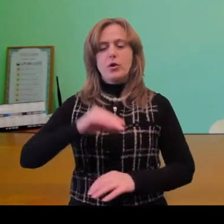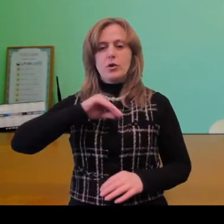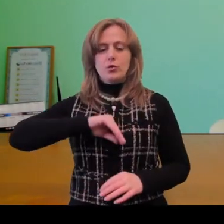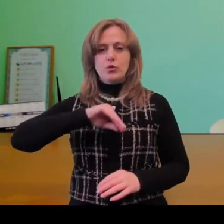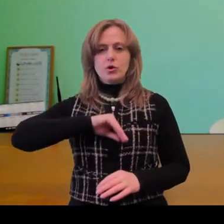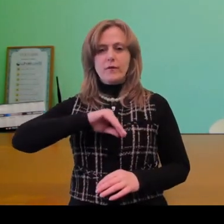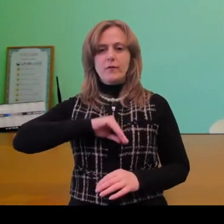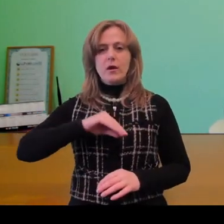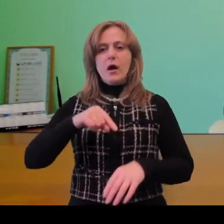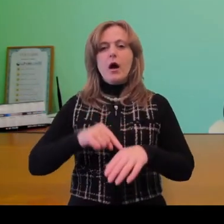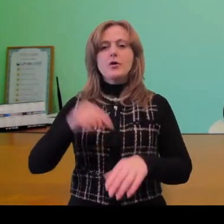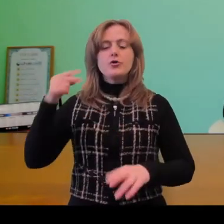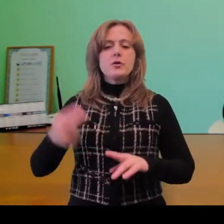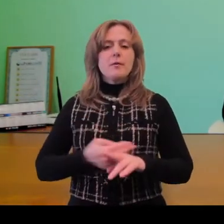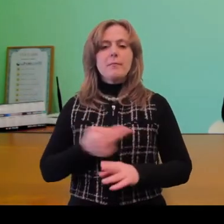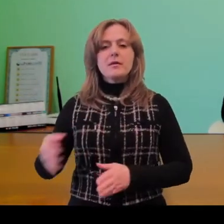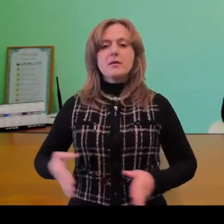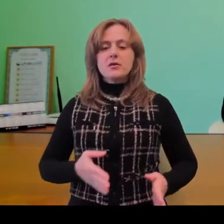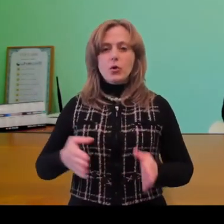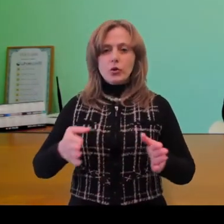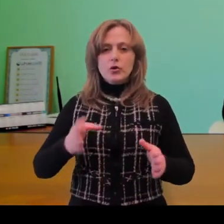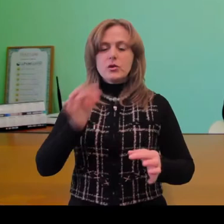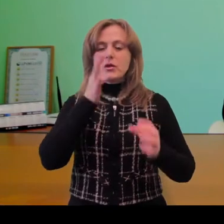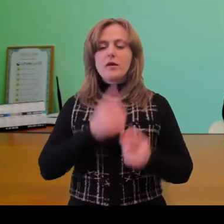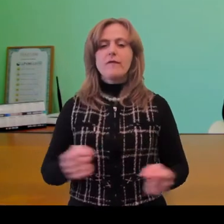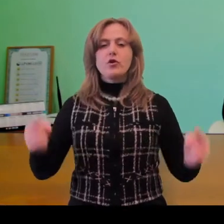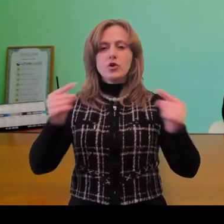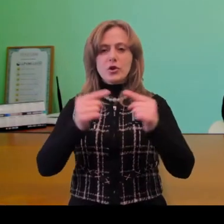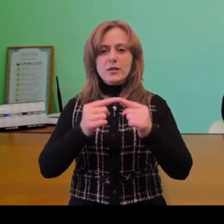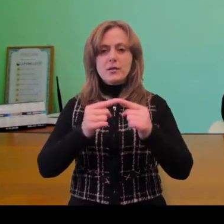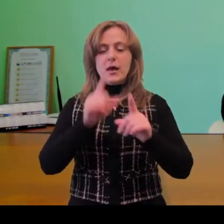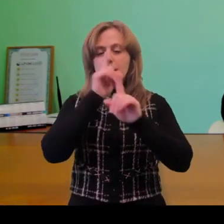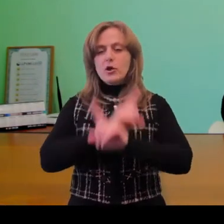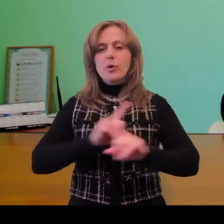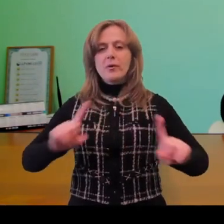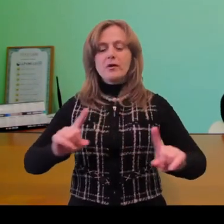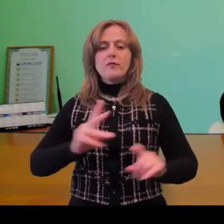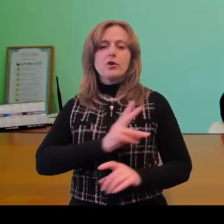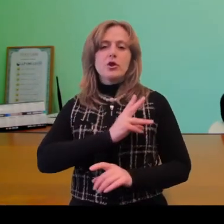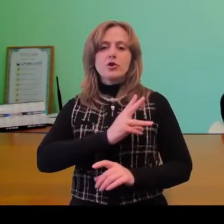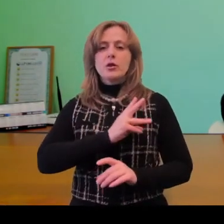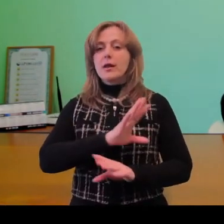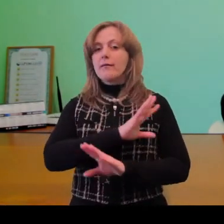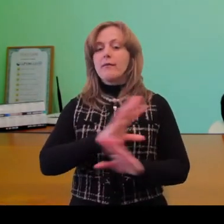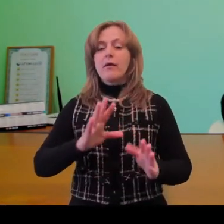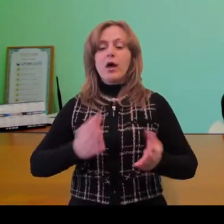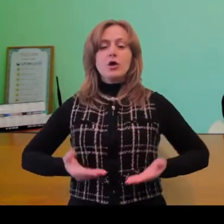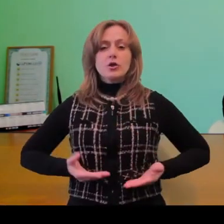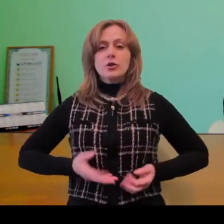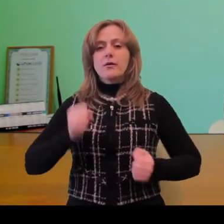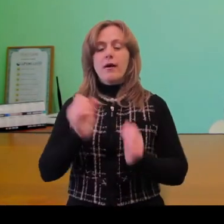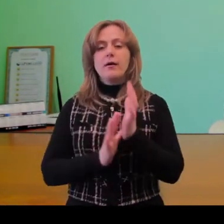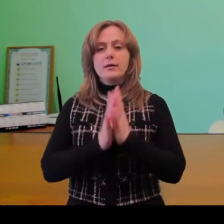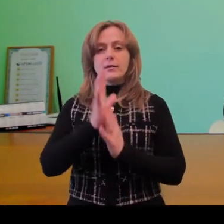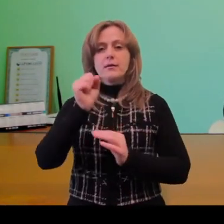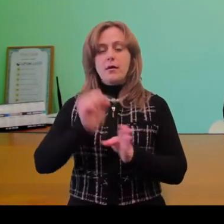To feel desperation and, at the same time, an extraordinary desire not to exist as a plant, but live life to the full.